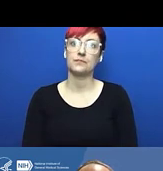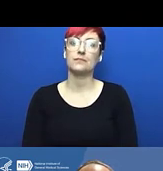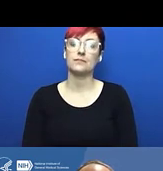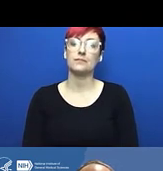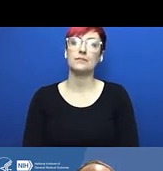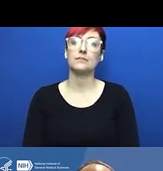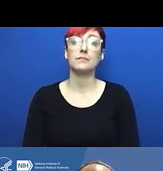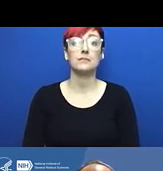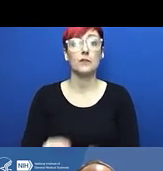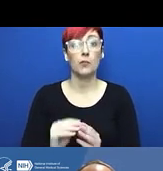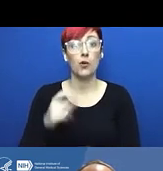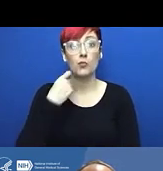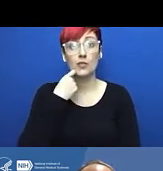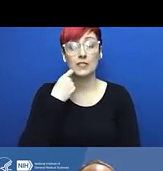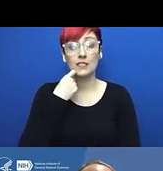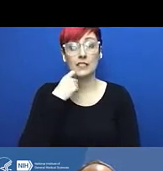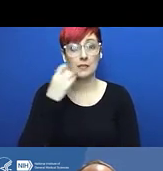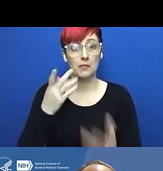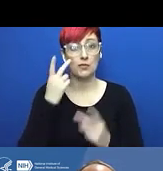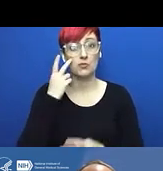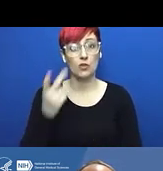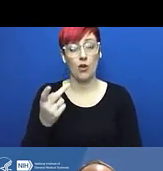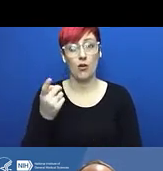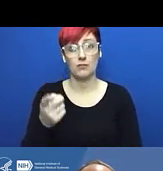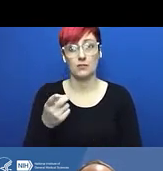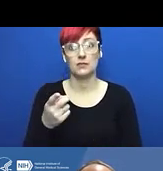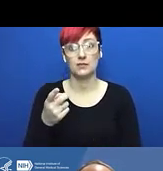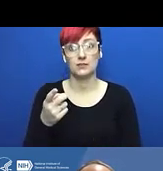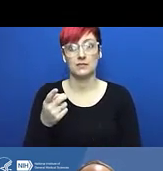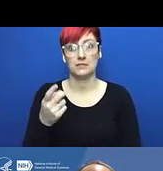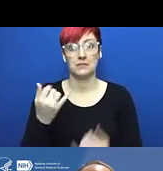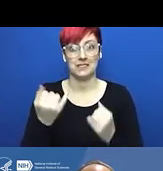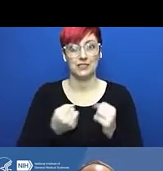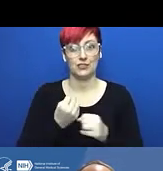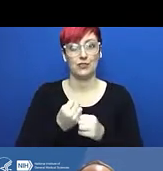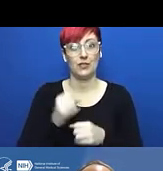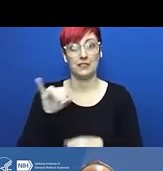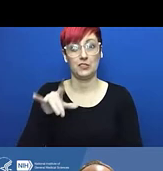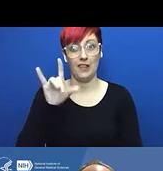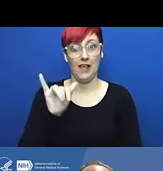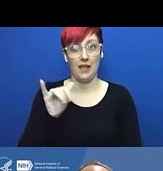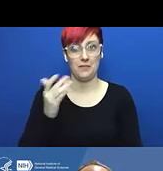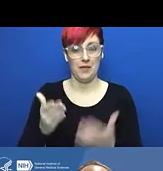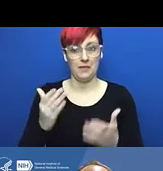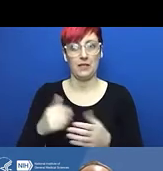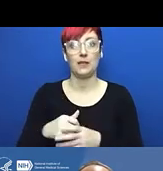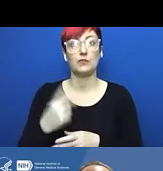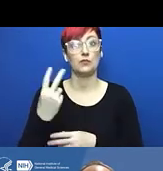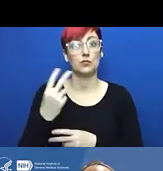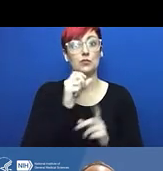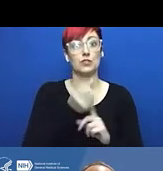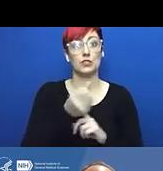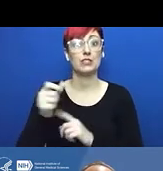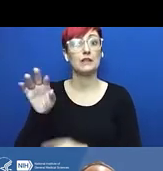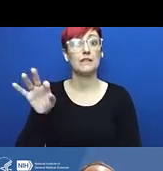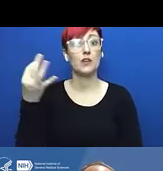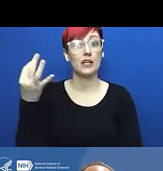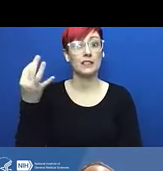and a lapse in safety as we'll talk about is generally caused by deficiencies in institutional culture